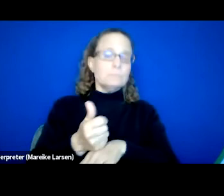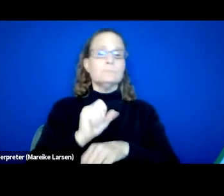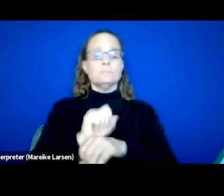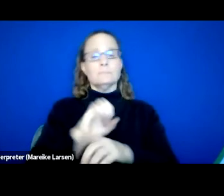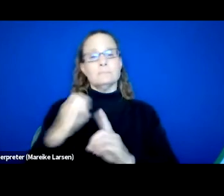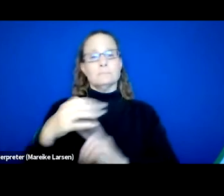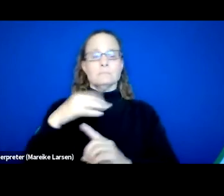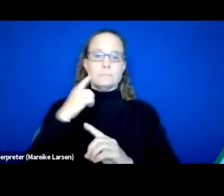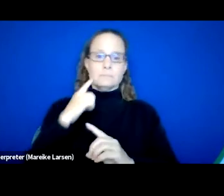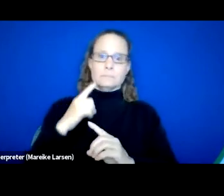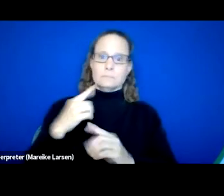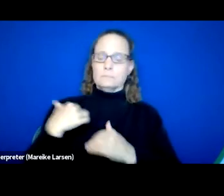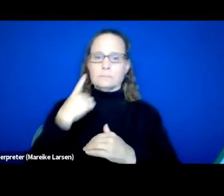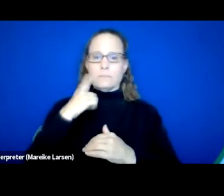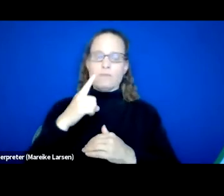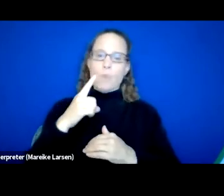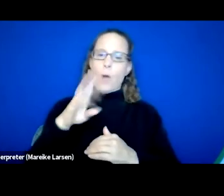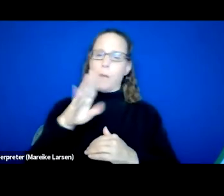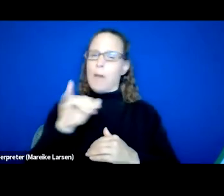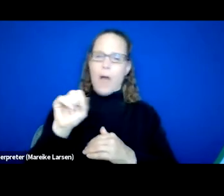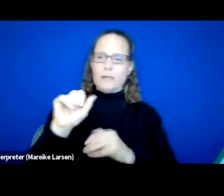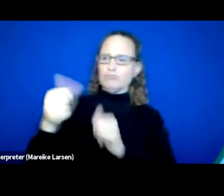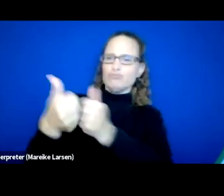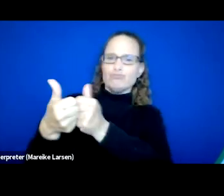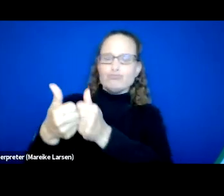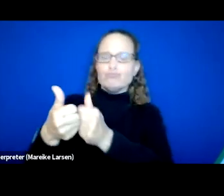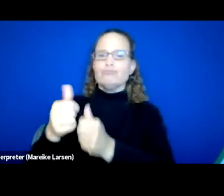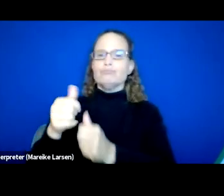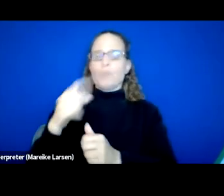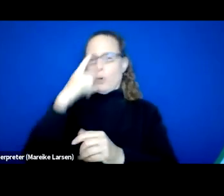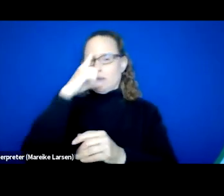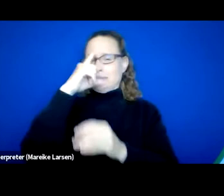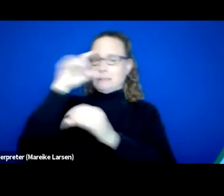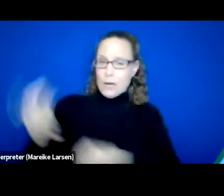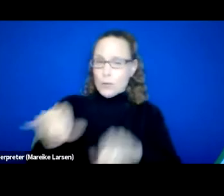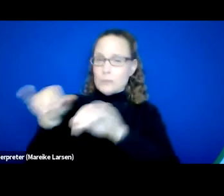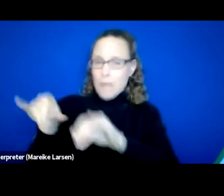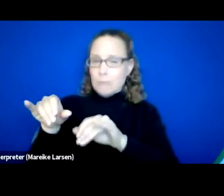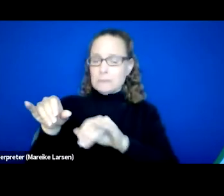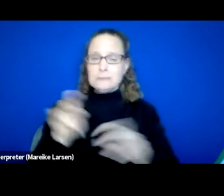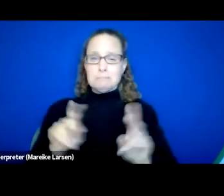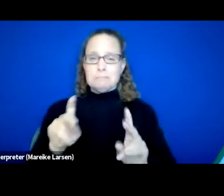for challenging biases or stereotypes that staff at all levels may have about certain races